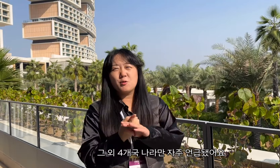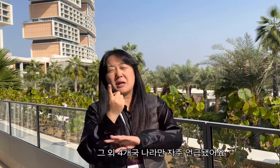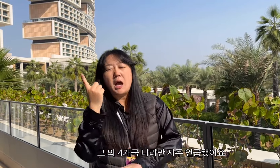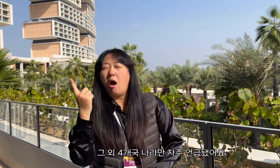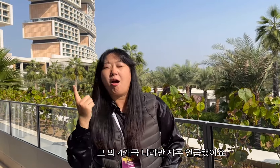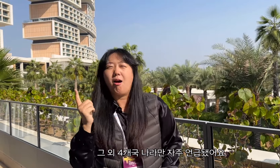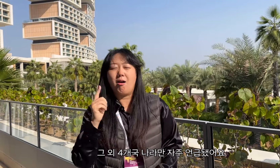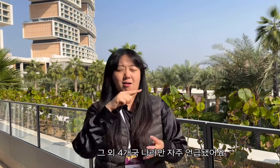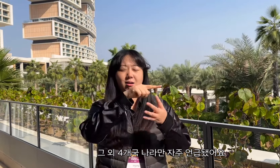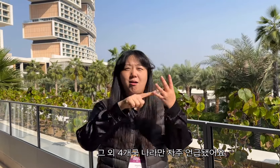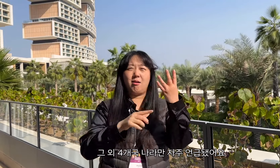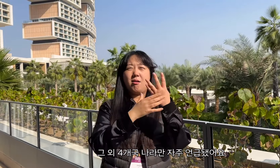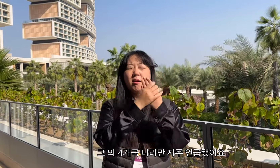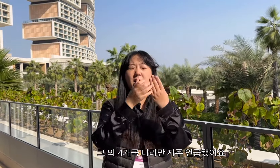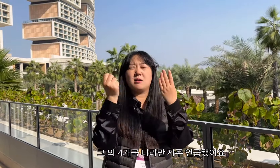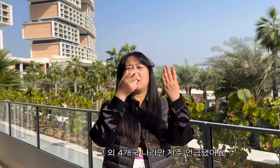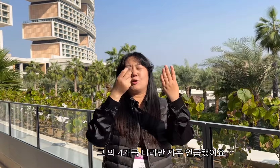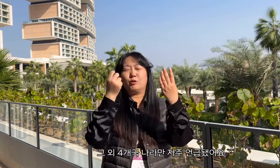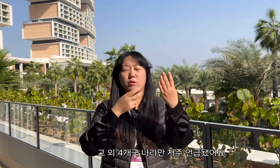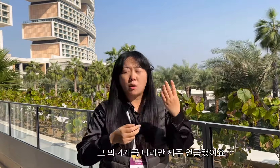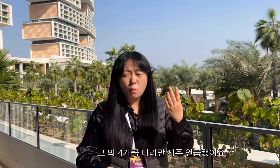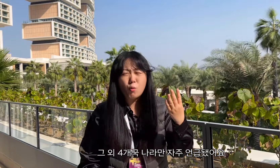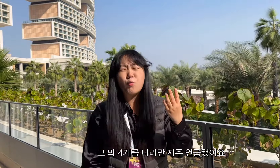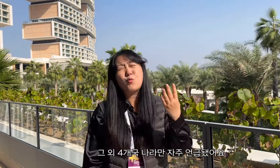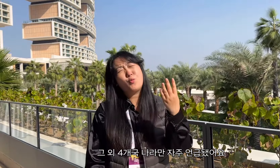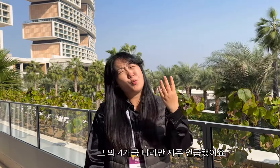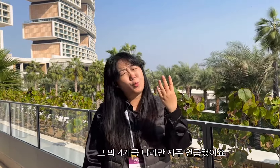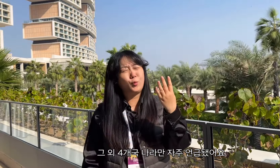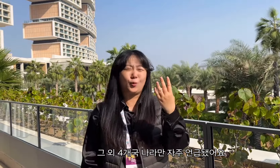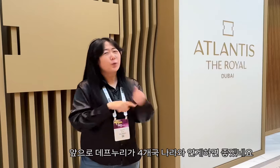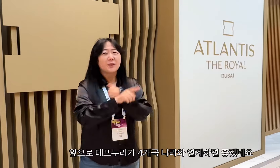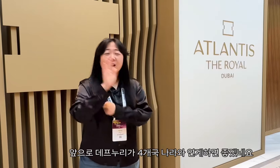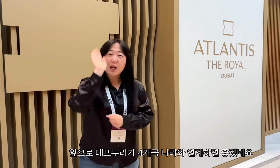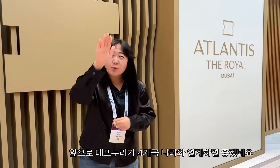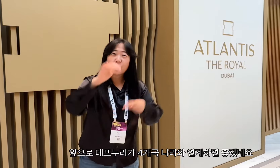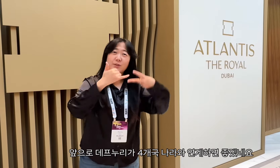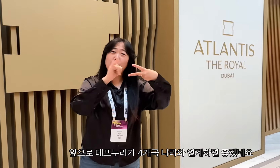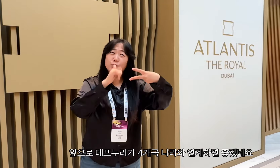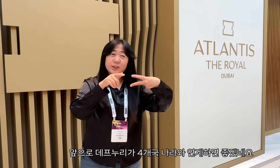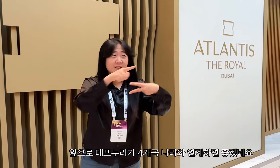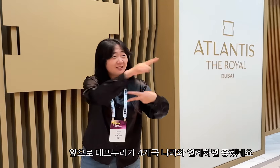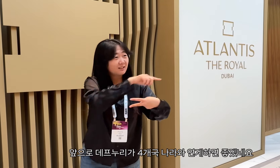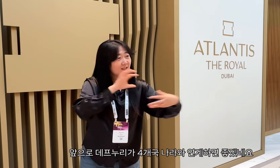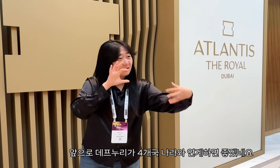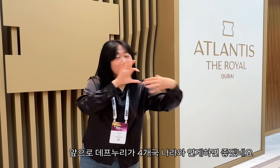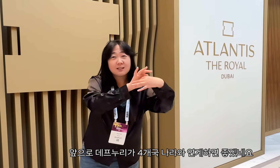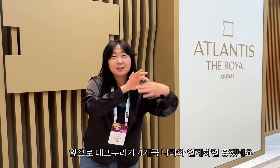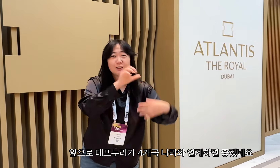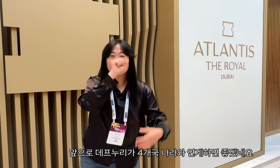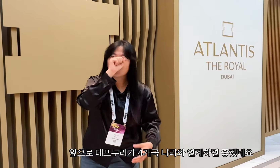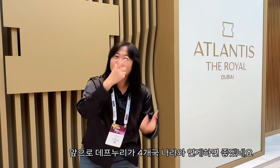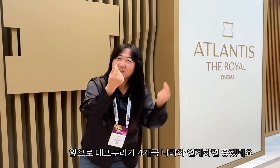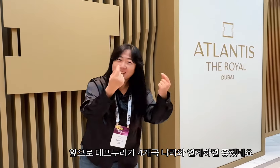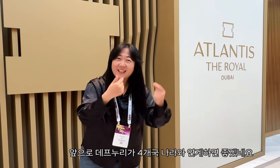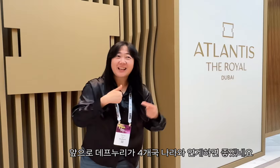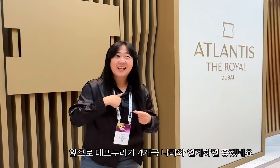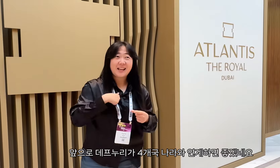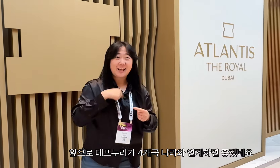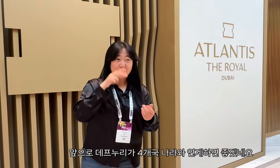the other 4 countries were mentioned frequently. In the future, Deafnuri will work with four countries. It would be great to connect.